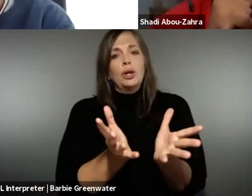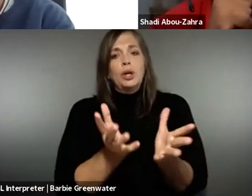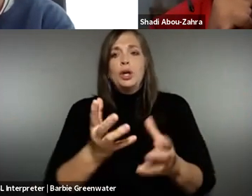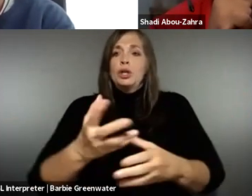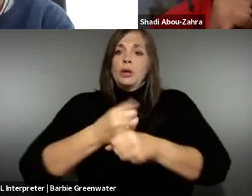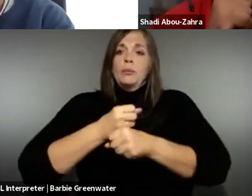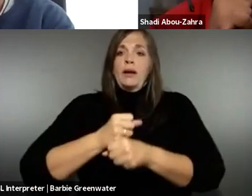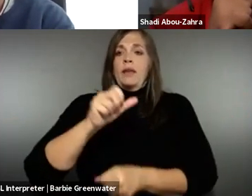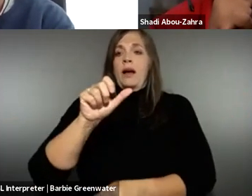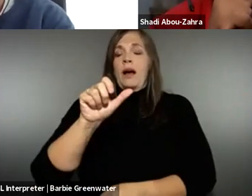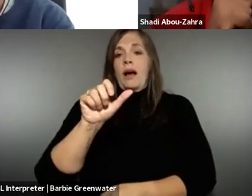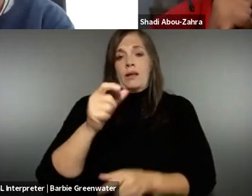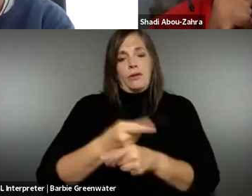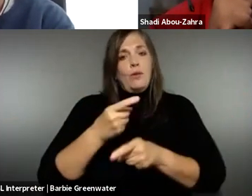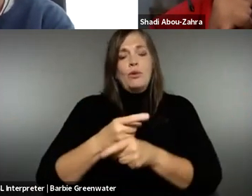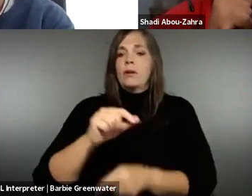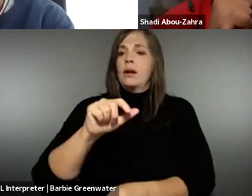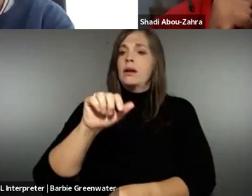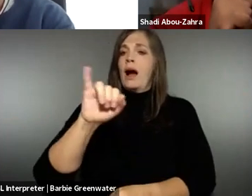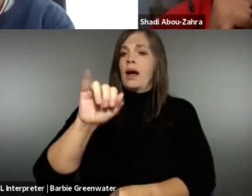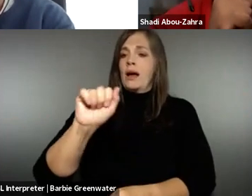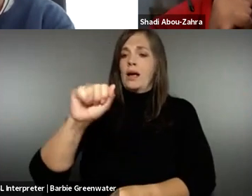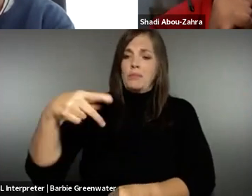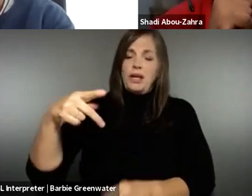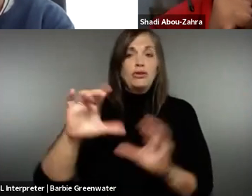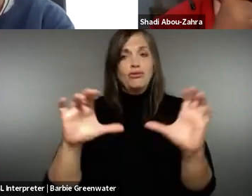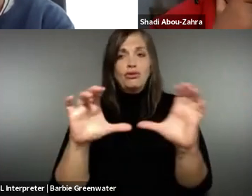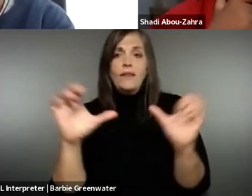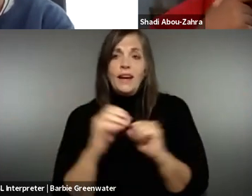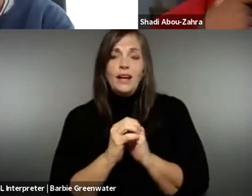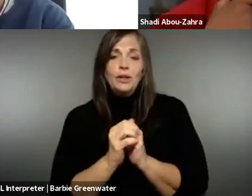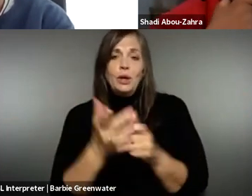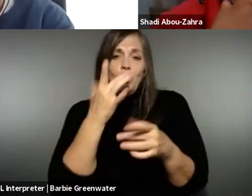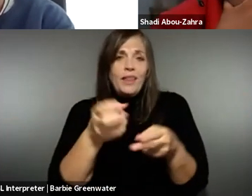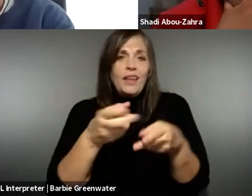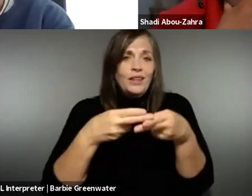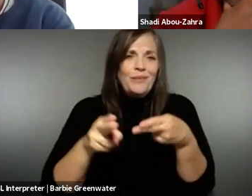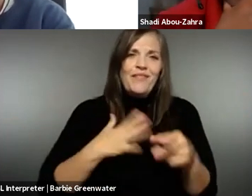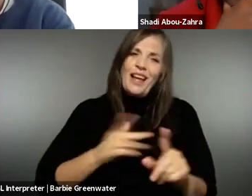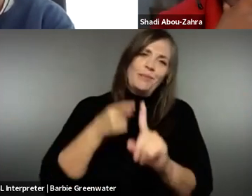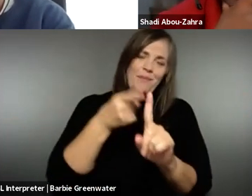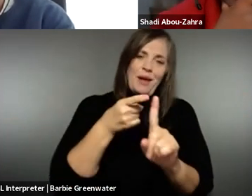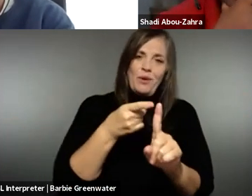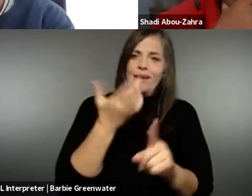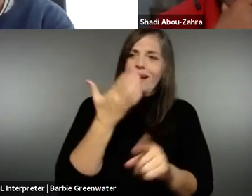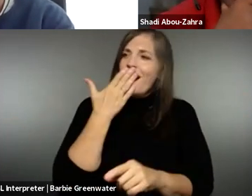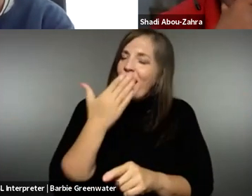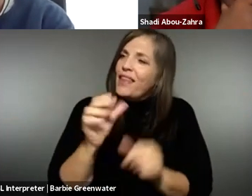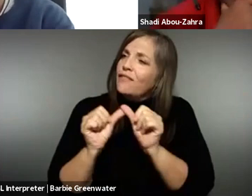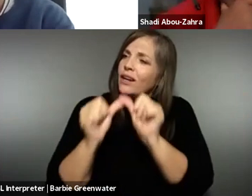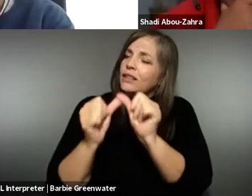on it. All of our digital accessibility experts are actively encouraged to achieve the appropriate IAAP certifications.